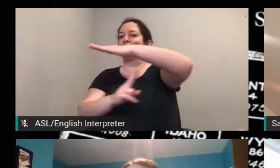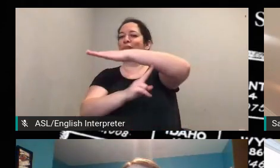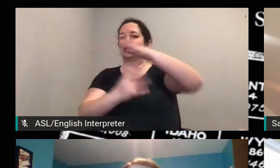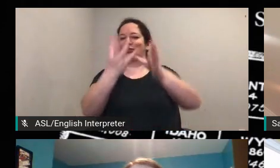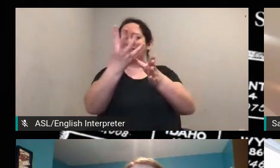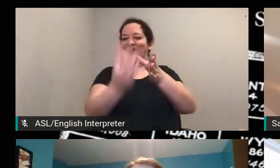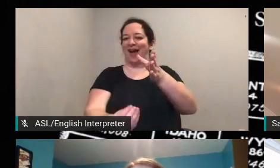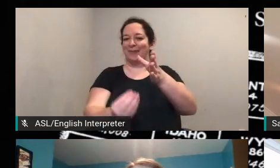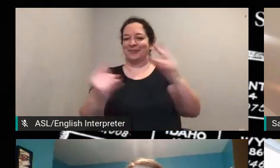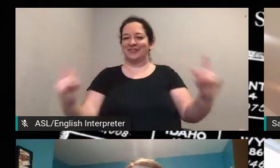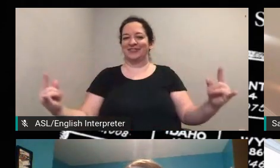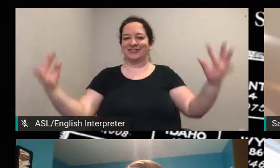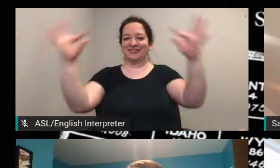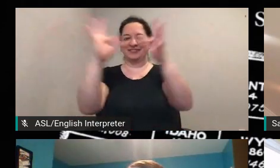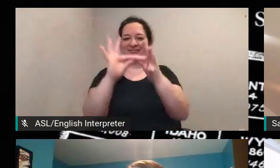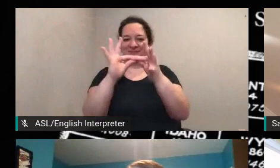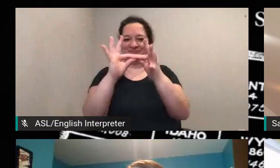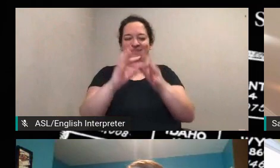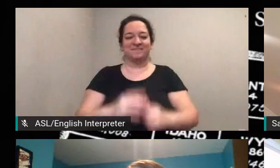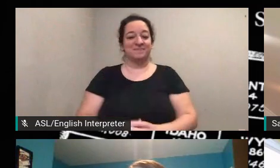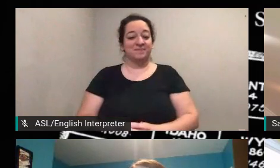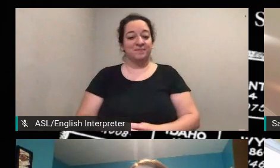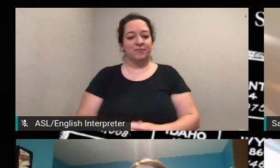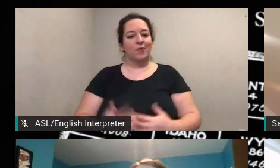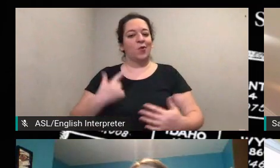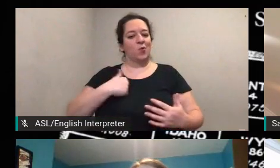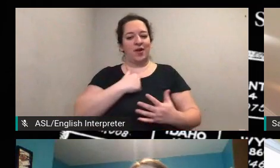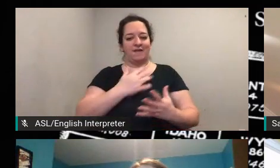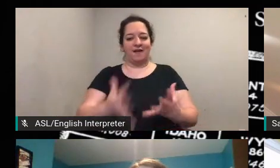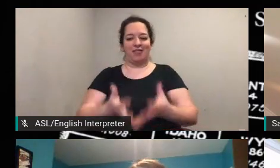we um have a lot of comments and questions coming in now so